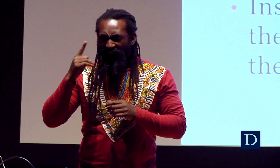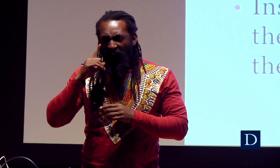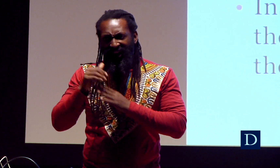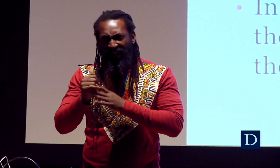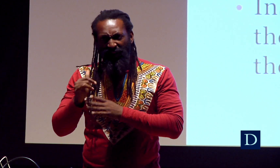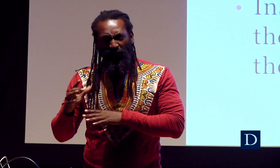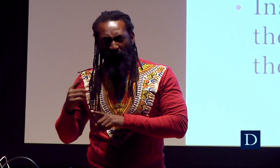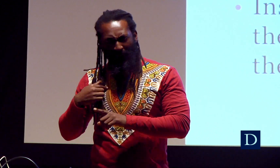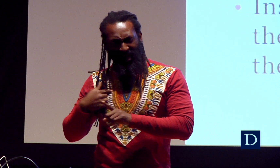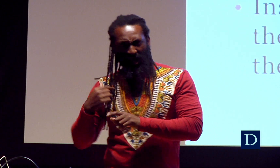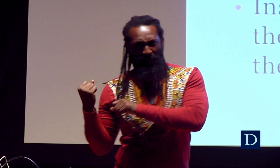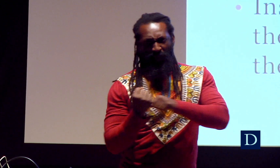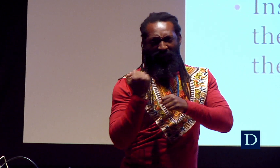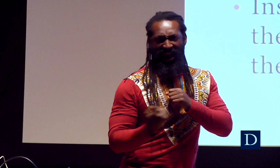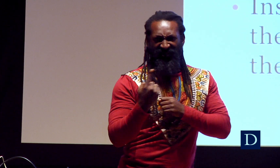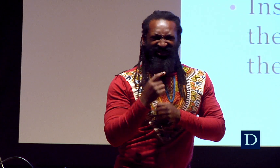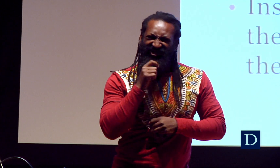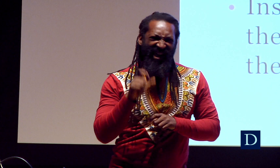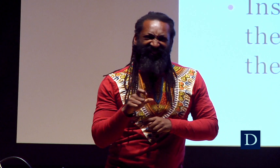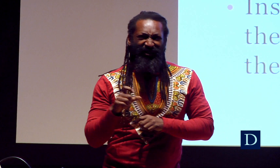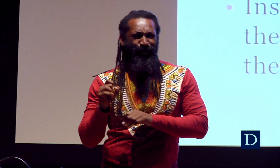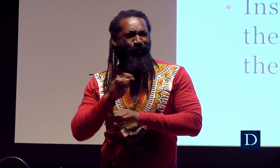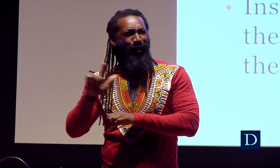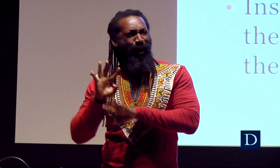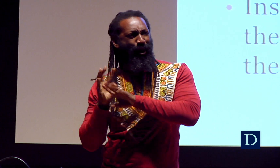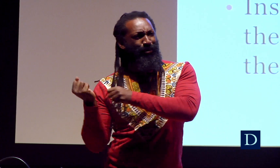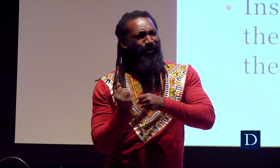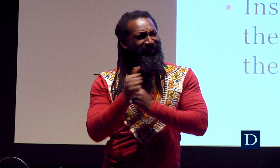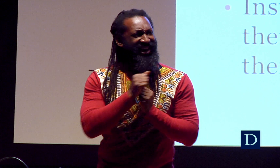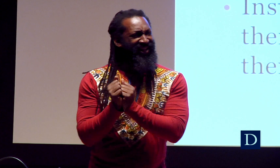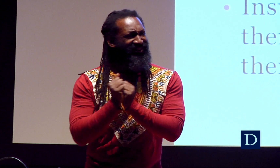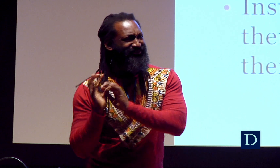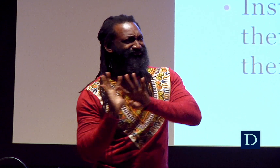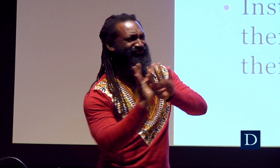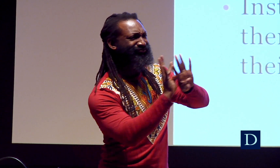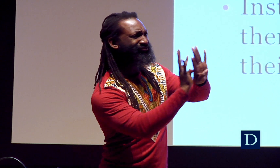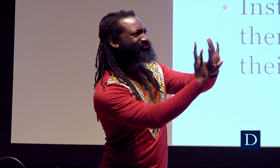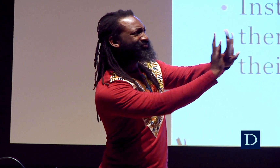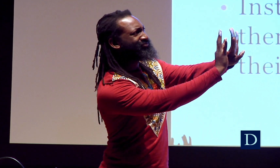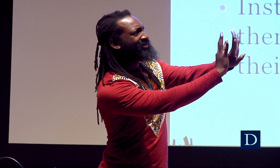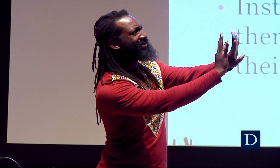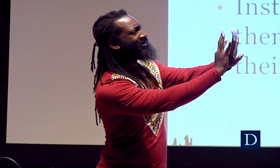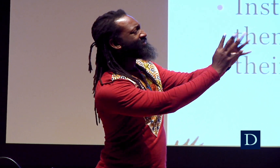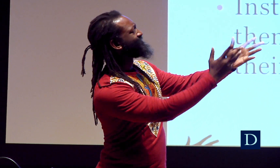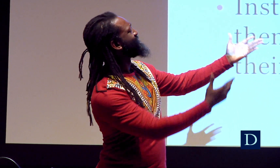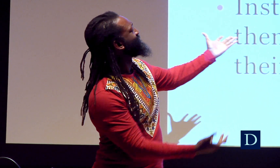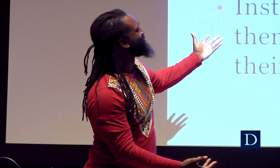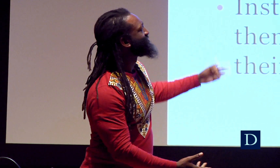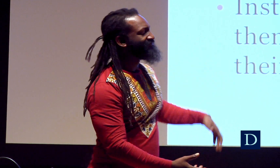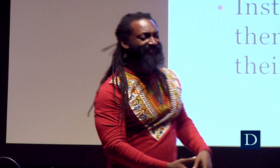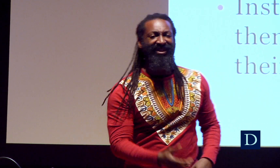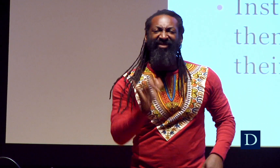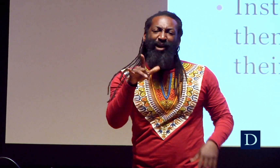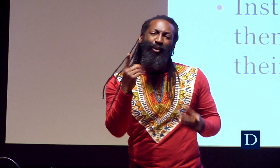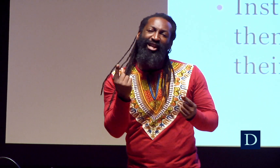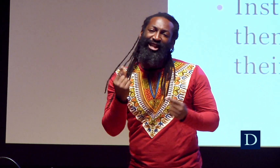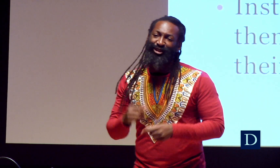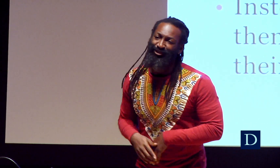Really, I thought a leader would be me pulling everyone behind me. But it doesn’t work, you all have to pull together, and move forward alongside each other.